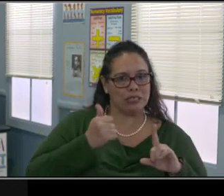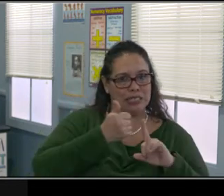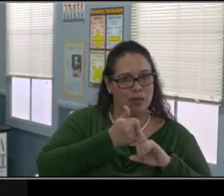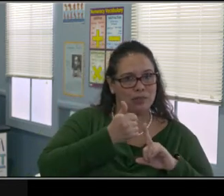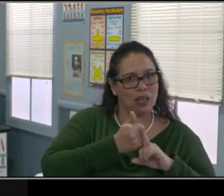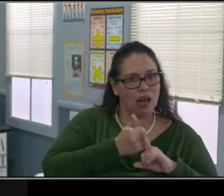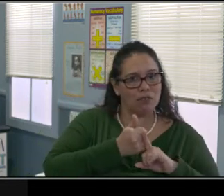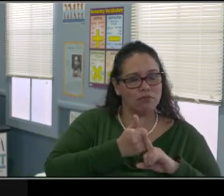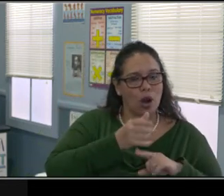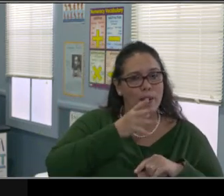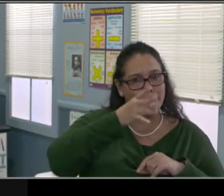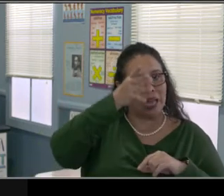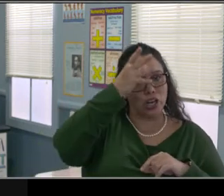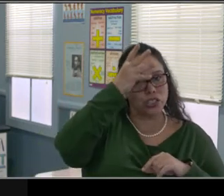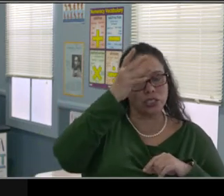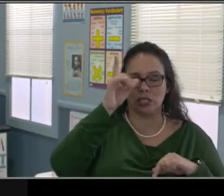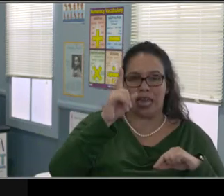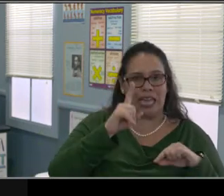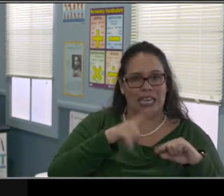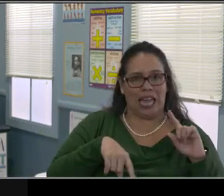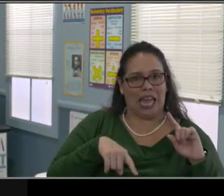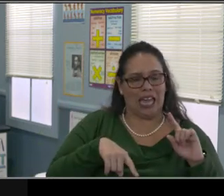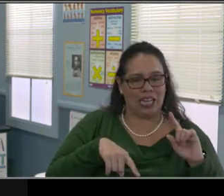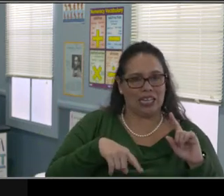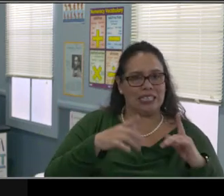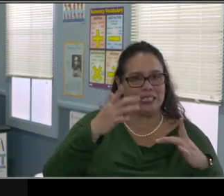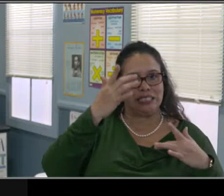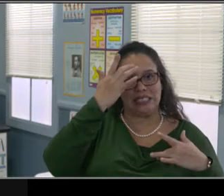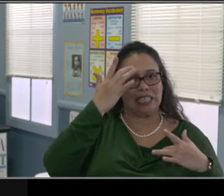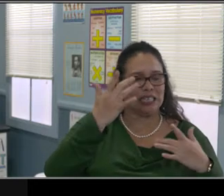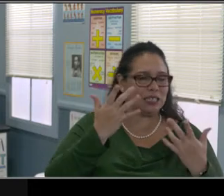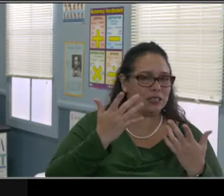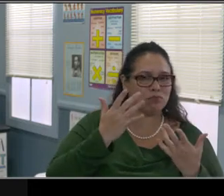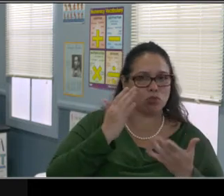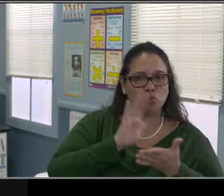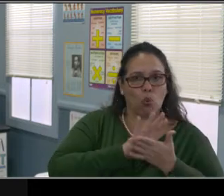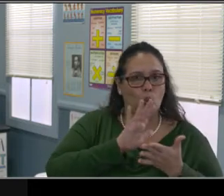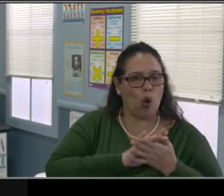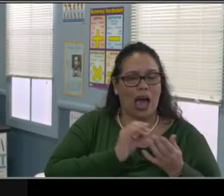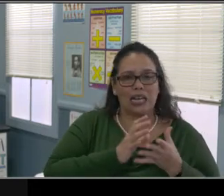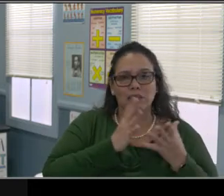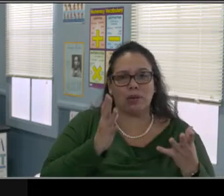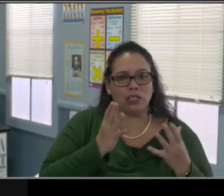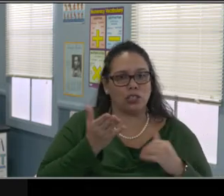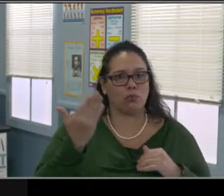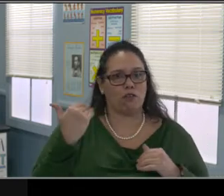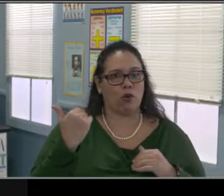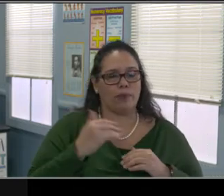you have trained certified individuals in the schools who are doing their jobs